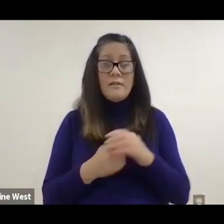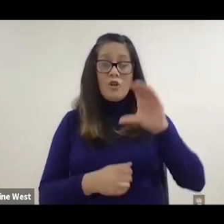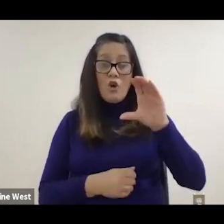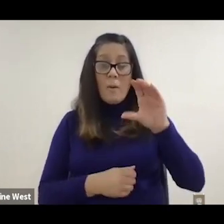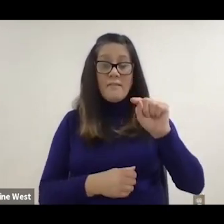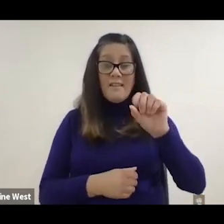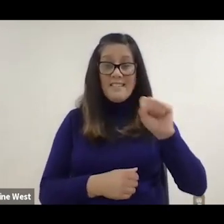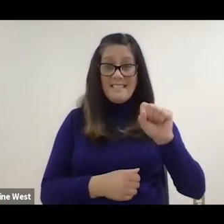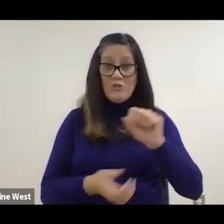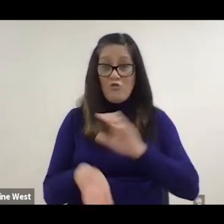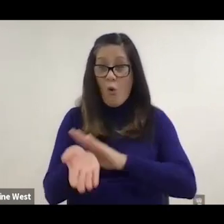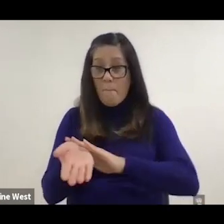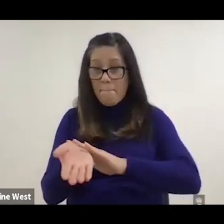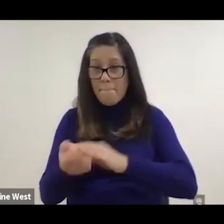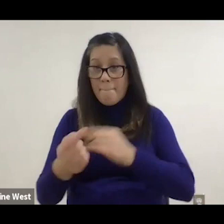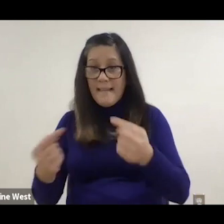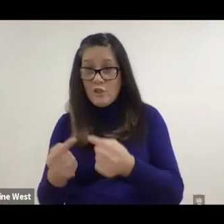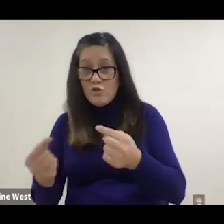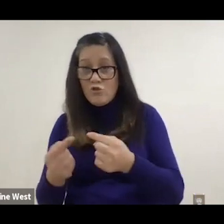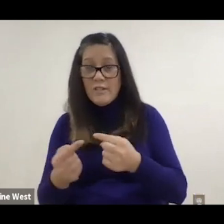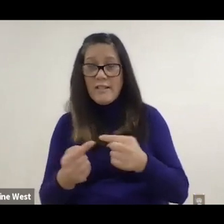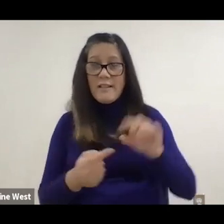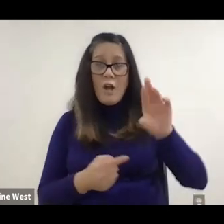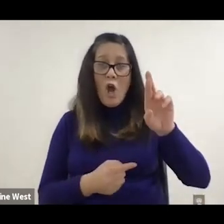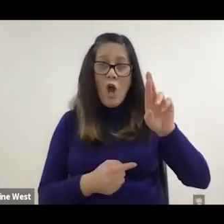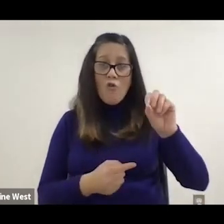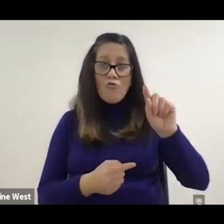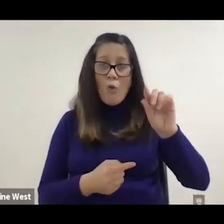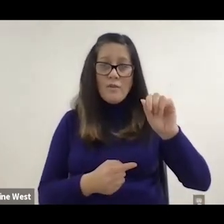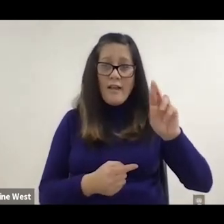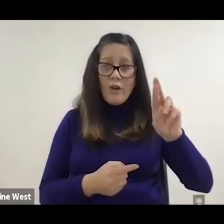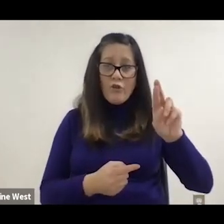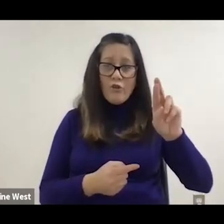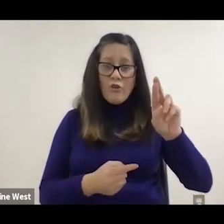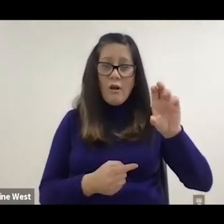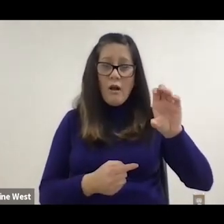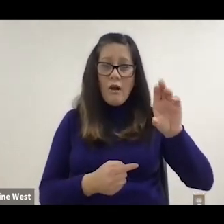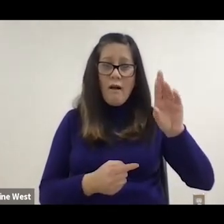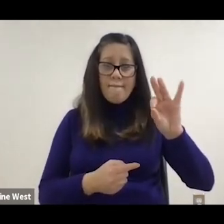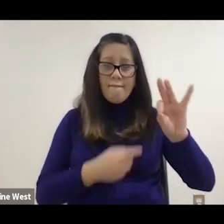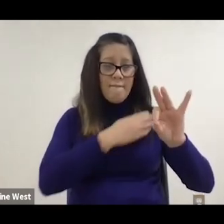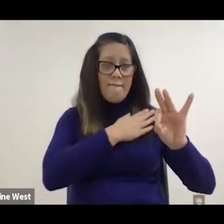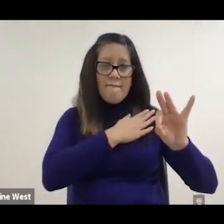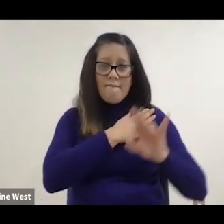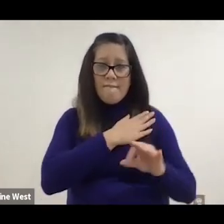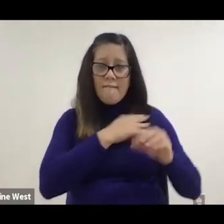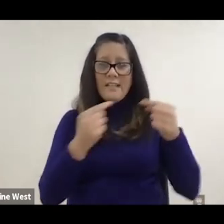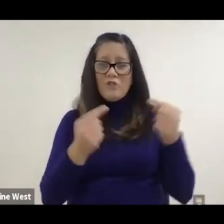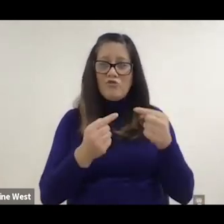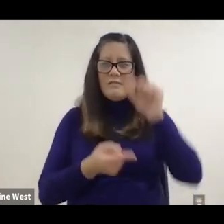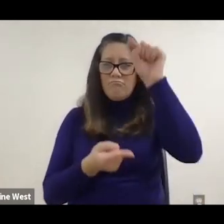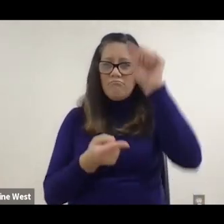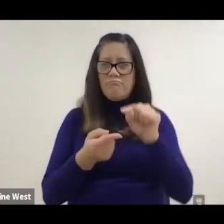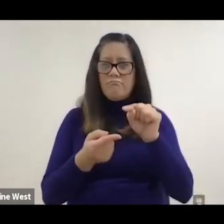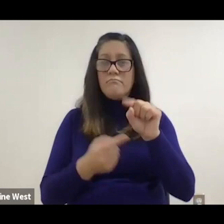rotator cuff injuries in individuals is around 20% within five years.